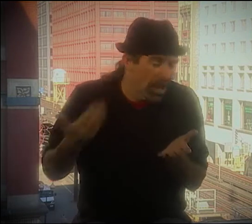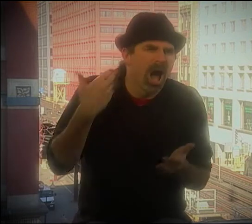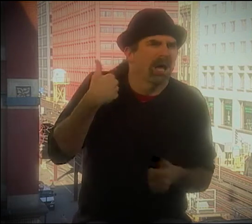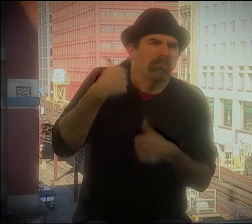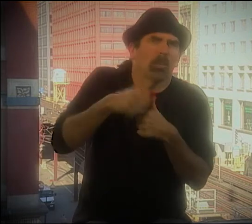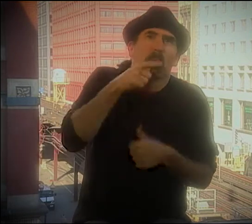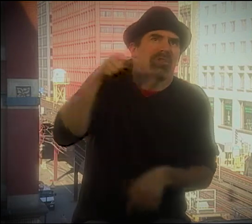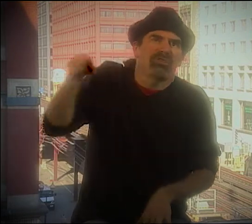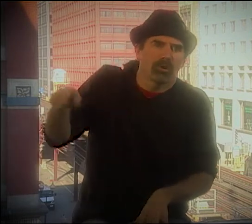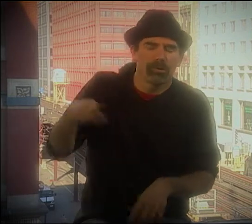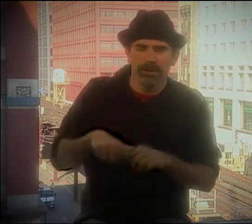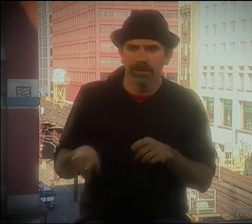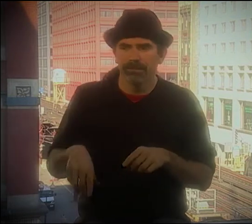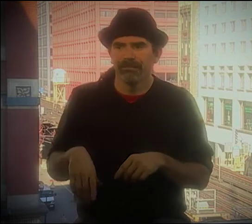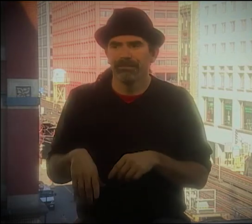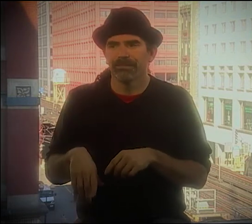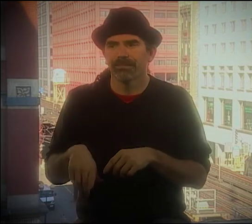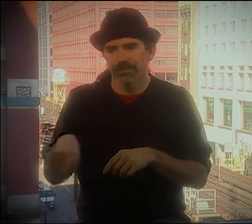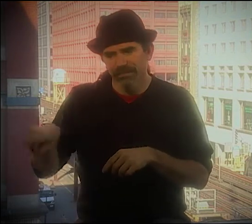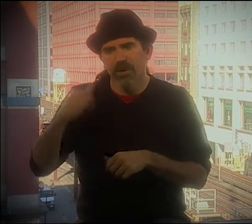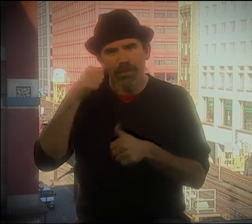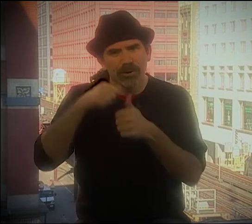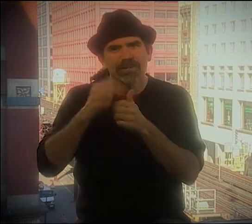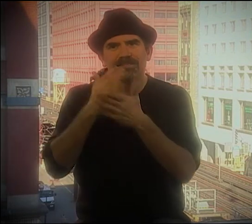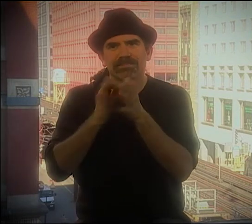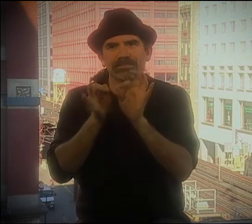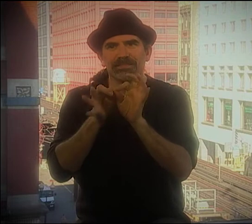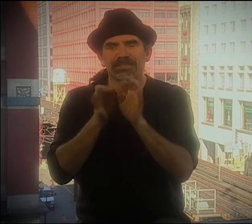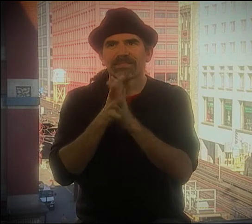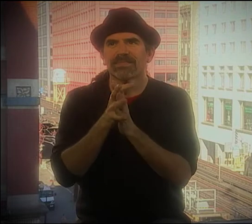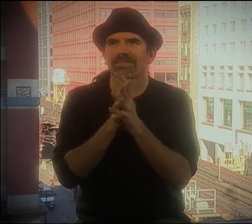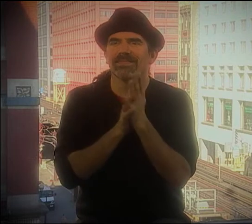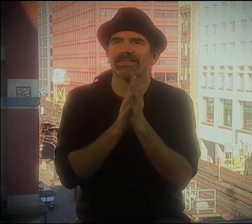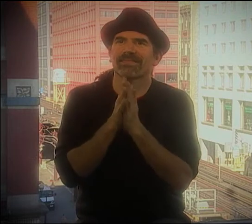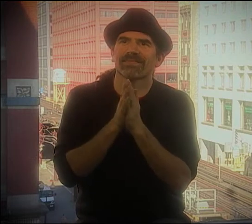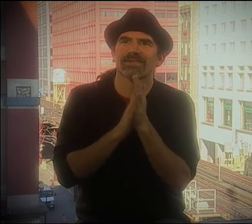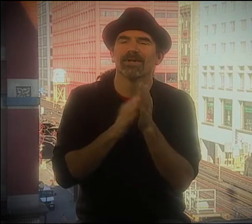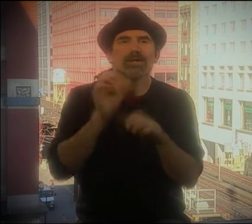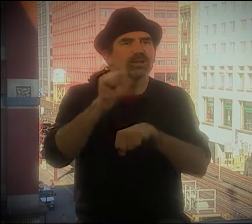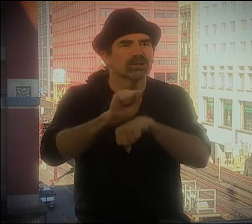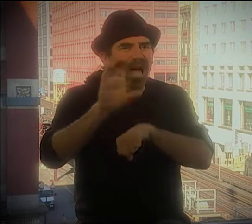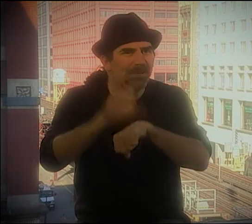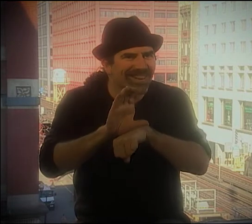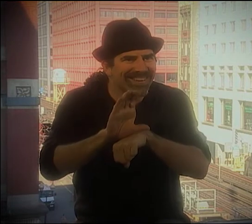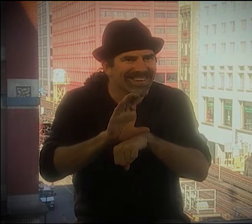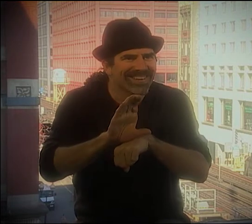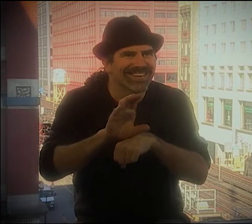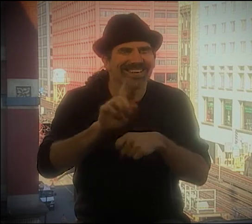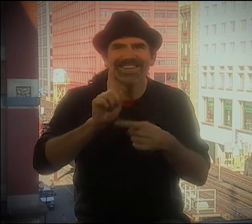THERE'S A LOT OF THINGS THAT YOU COULDN'T JUST SAY IN ENGLISH THAT THEY WERE DOING IN SIGN LANGUAGE WITHOUT LETTING GO.